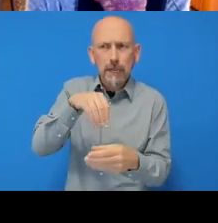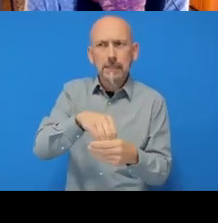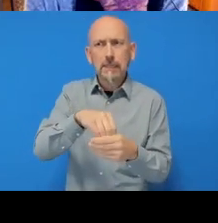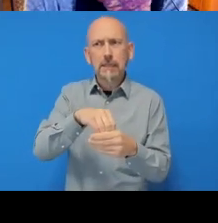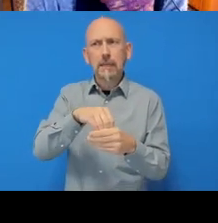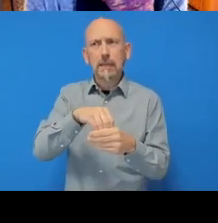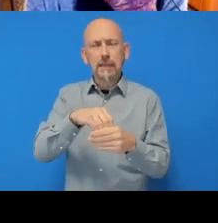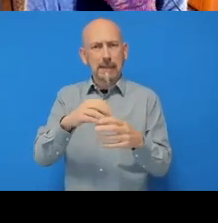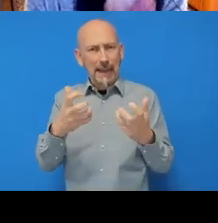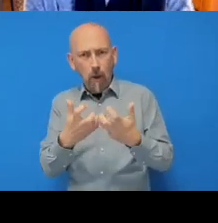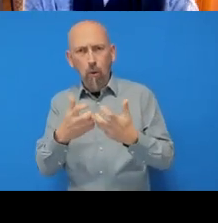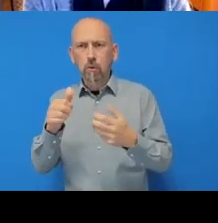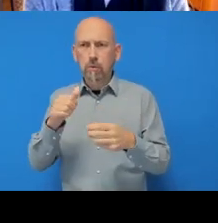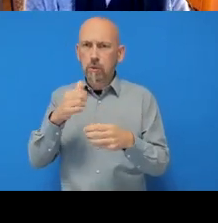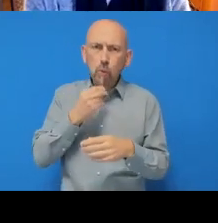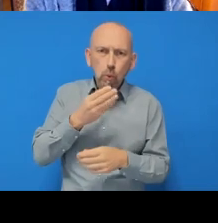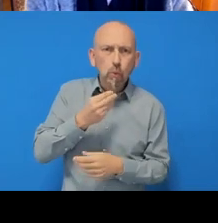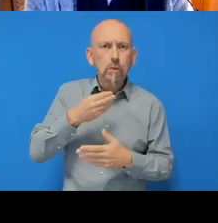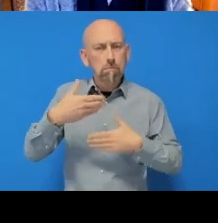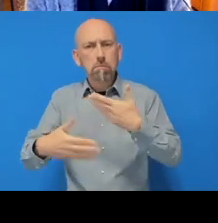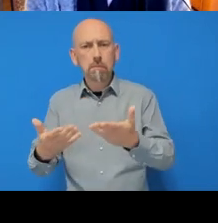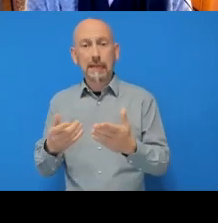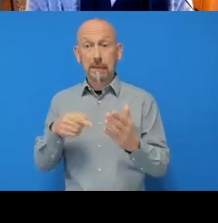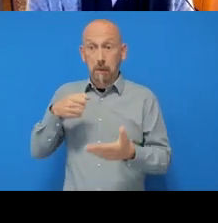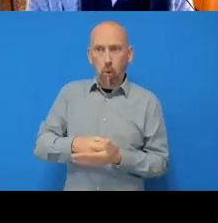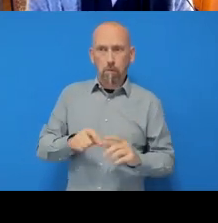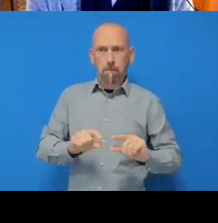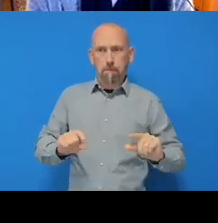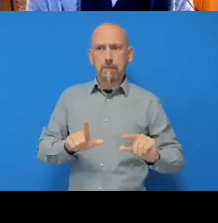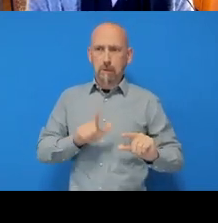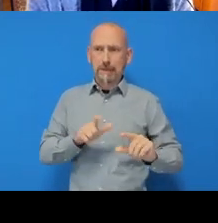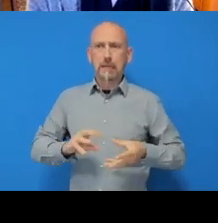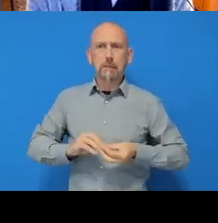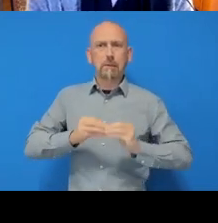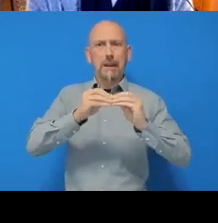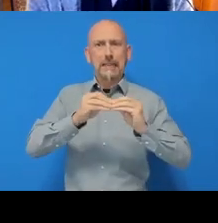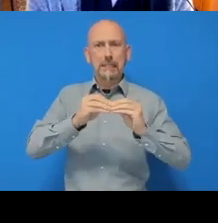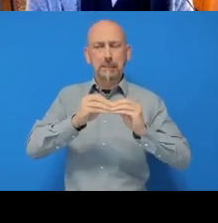And then I click the green ‘Create repository’ button. So just to catch up on my slides there,